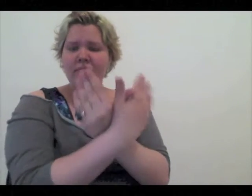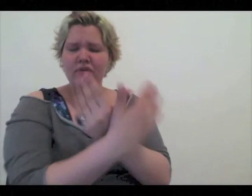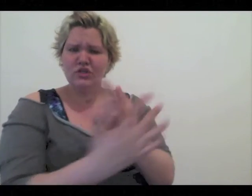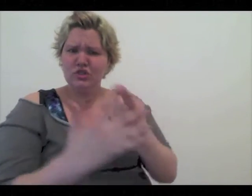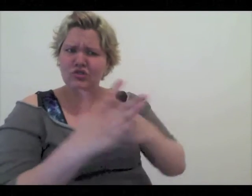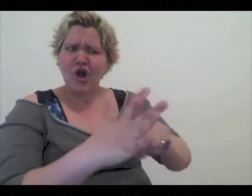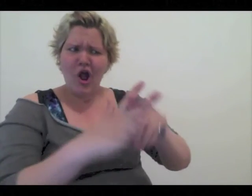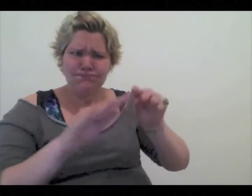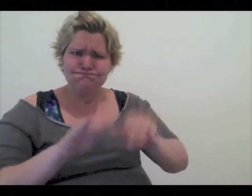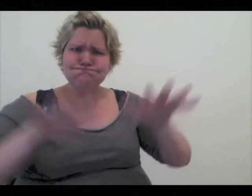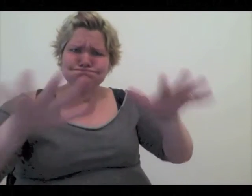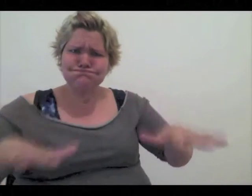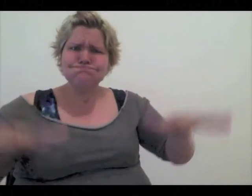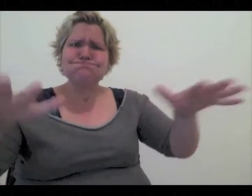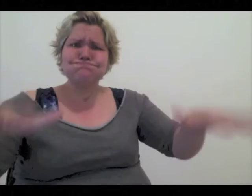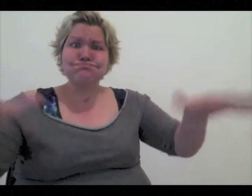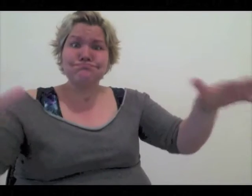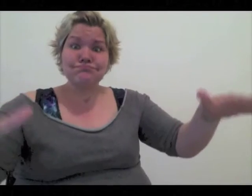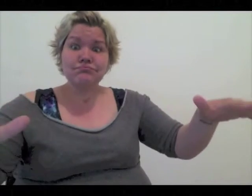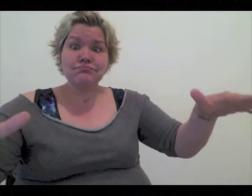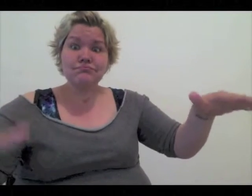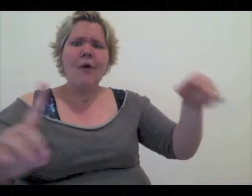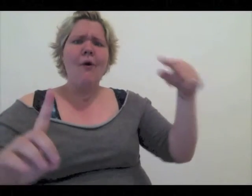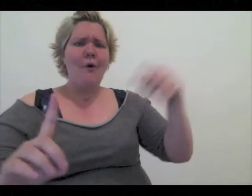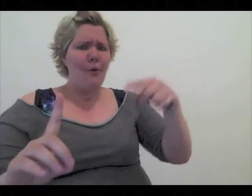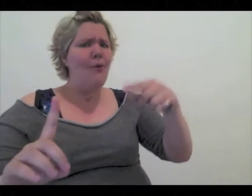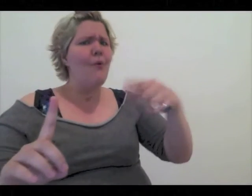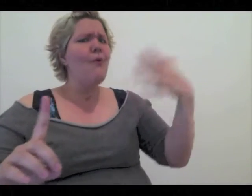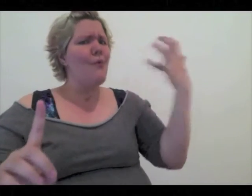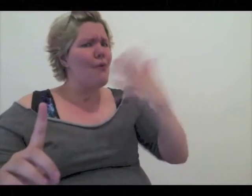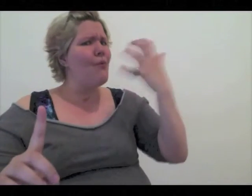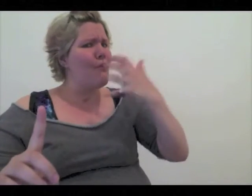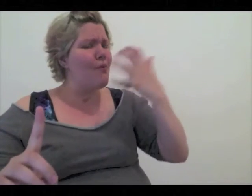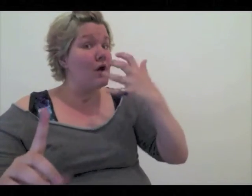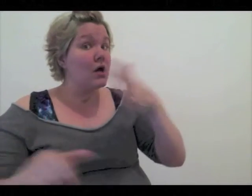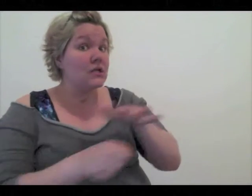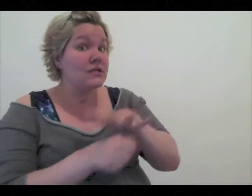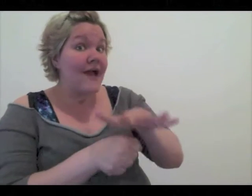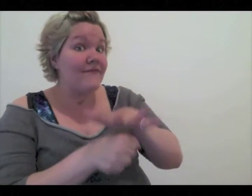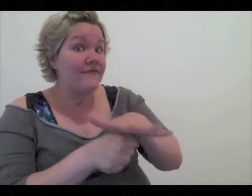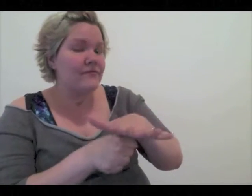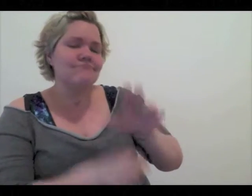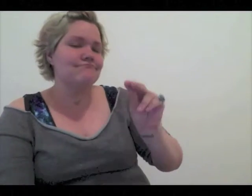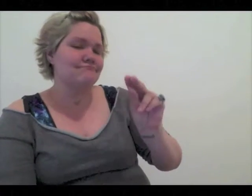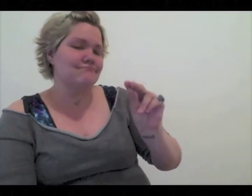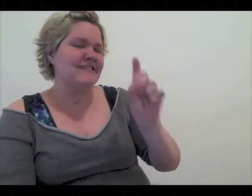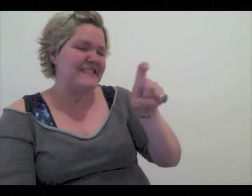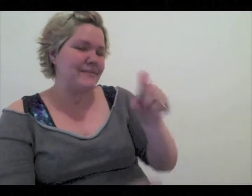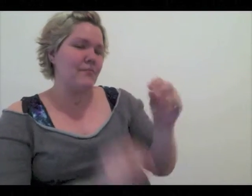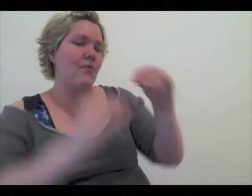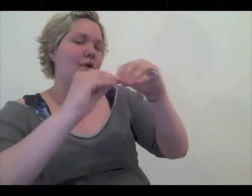It’s a start, but still not enough.